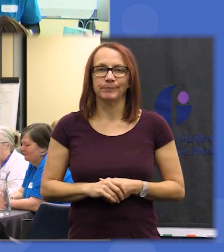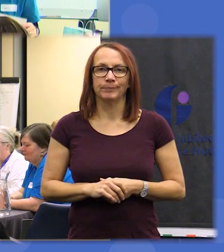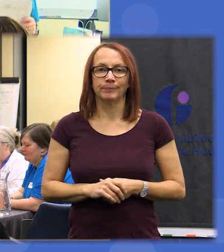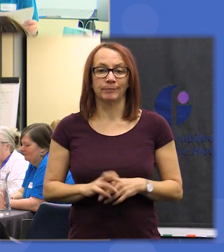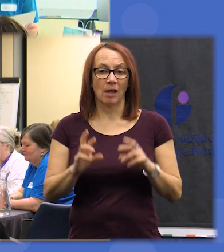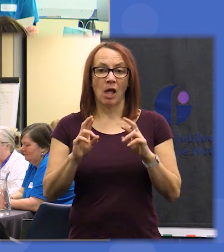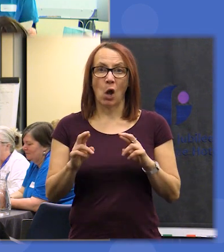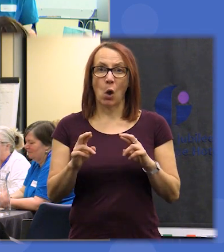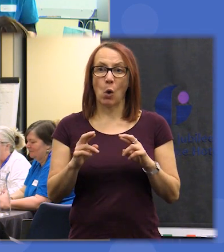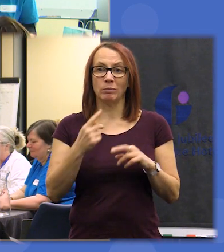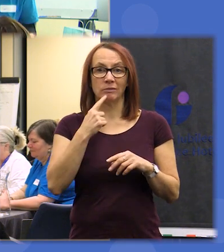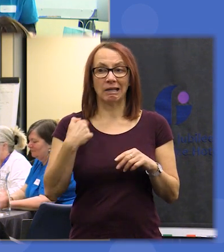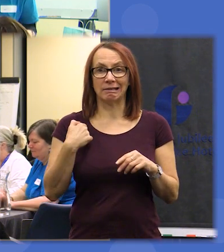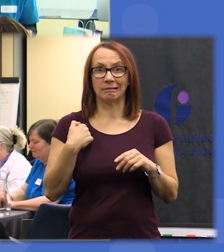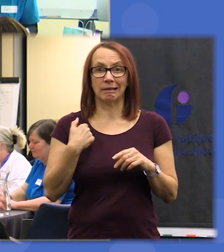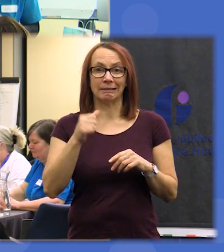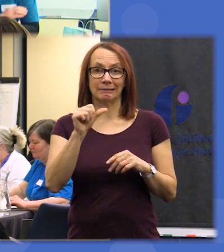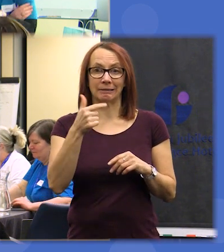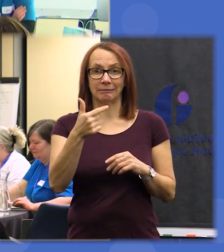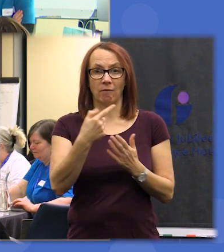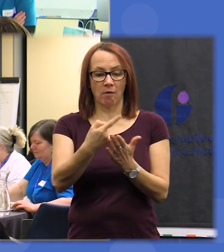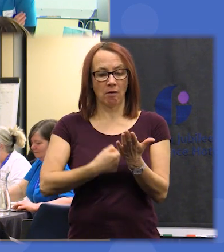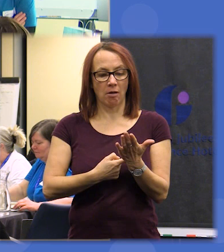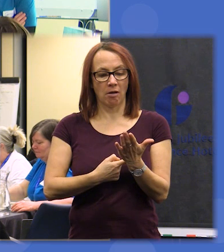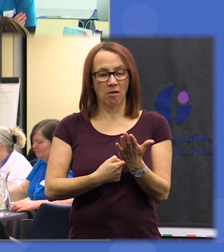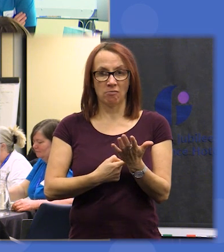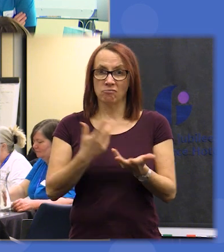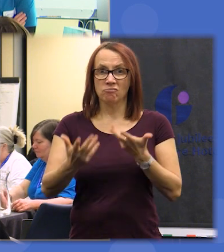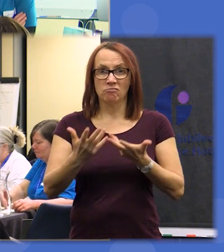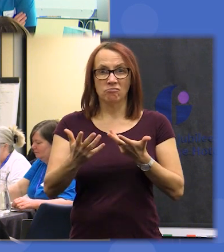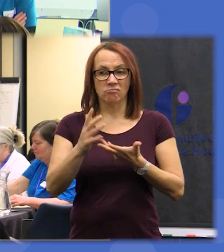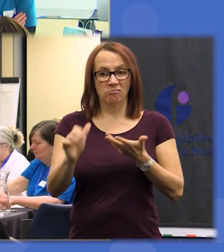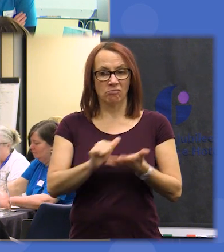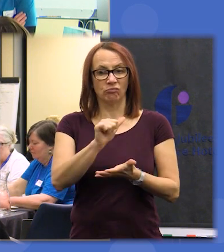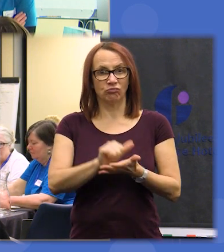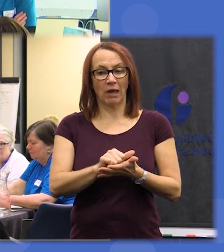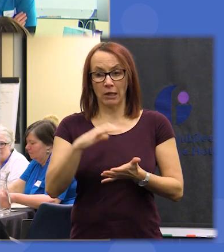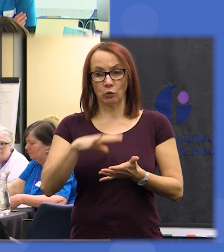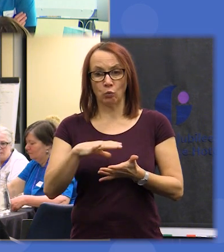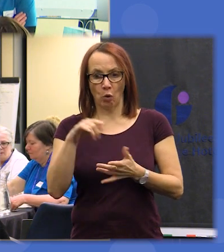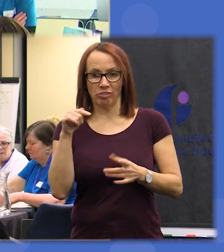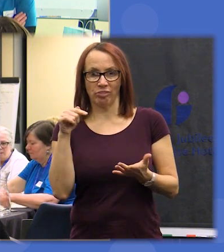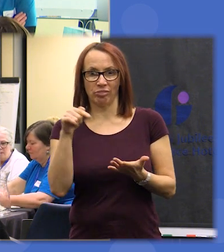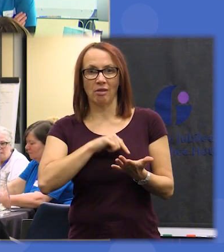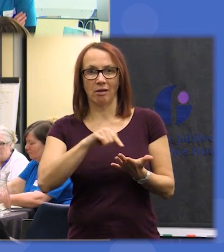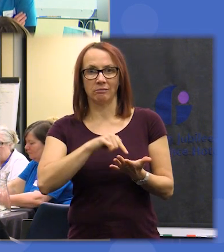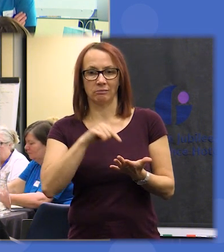produced and that came out yesterday reflected on balance the kind of country you want to build and of course we've sought there a range of views from